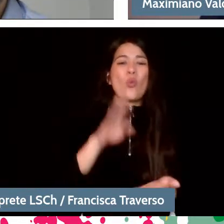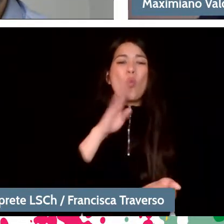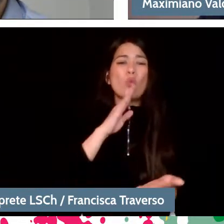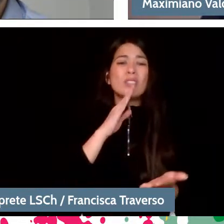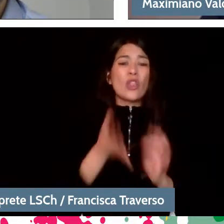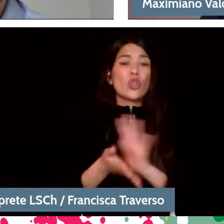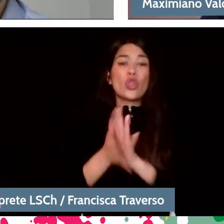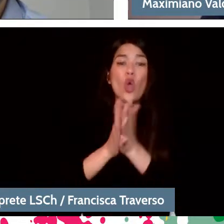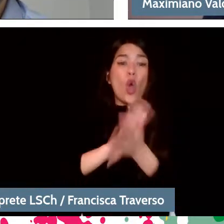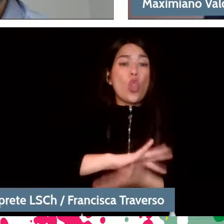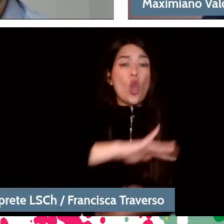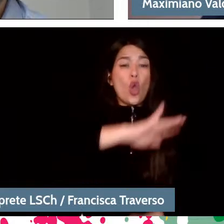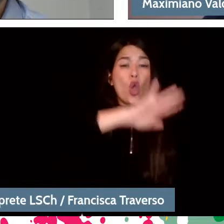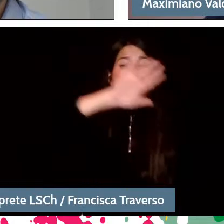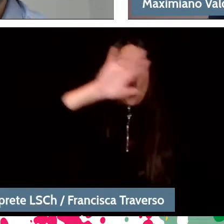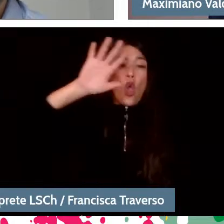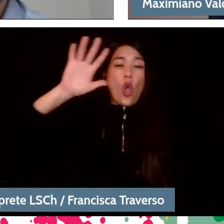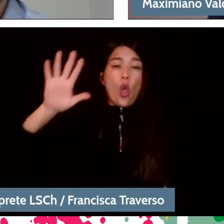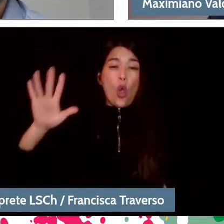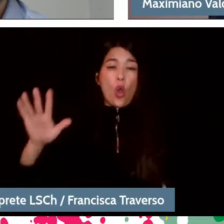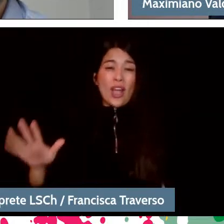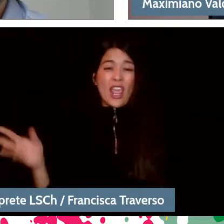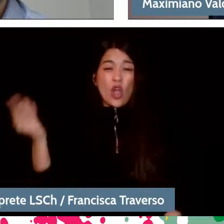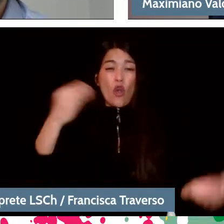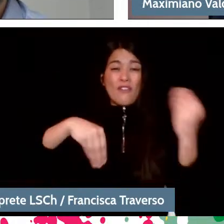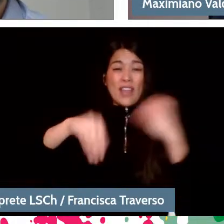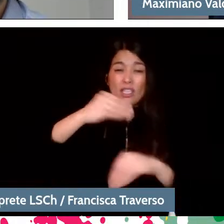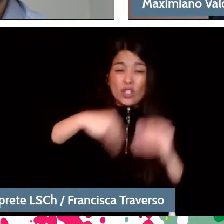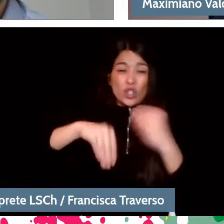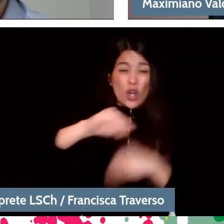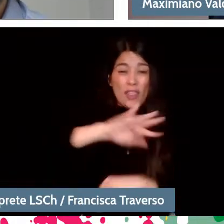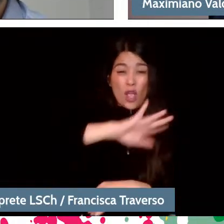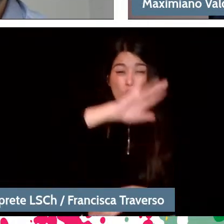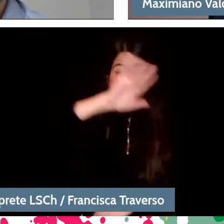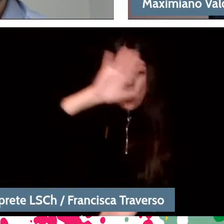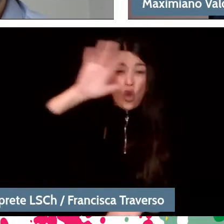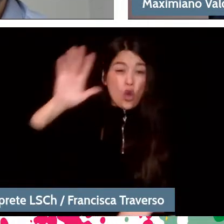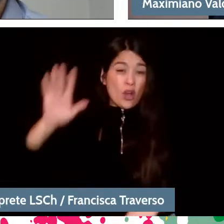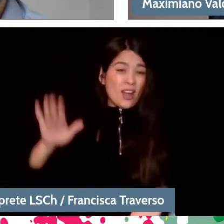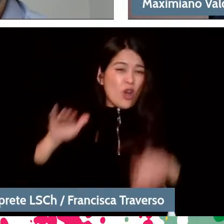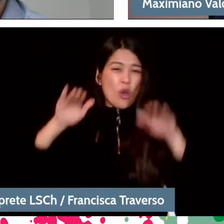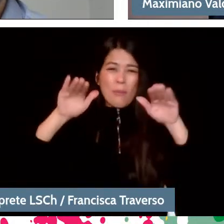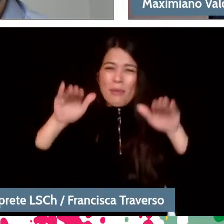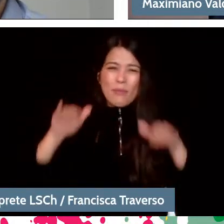and use all the possible combinations of colors that that palette gives you, you will end up repeating yourself,